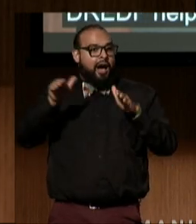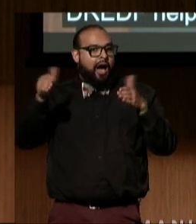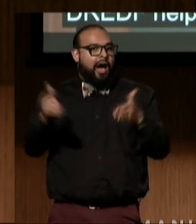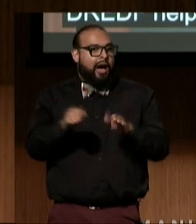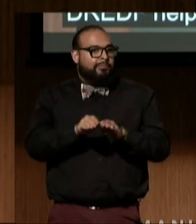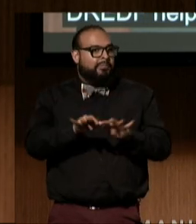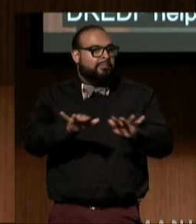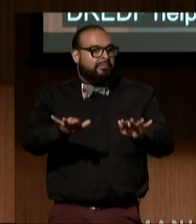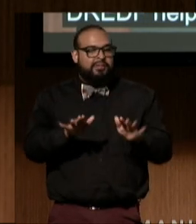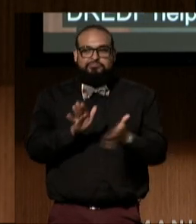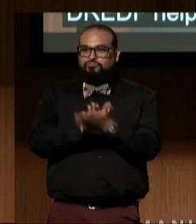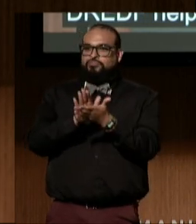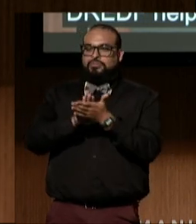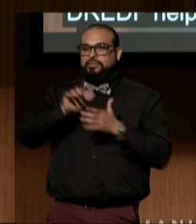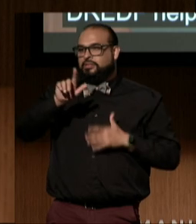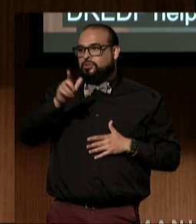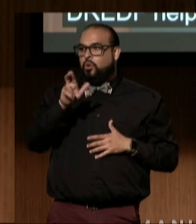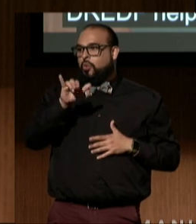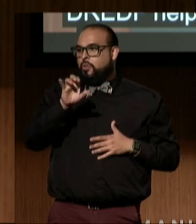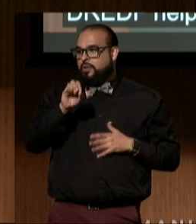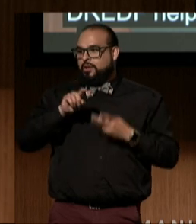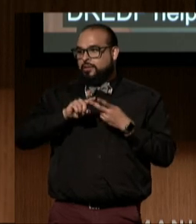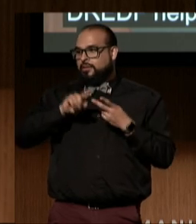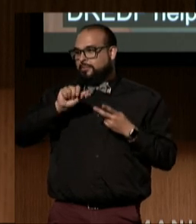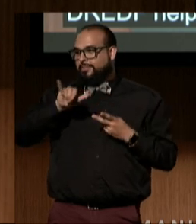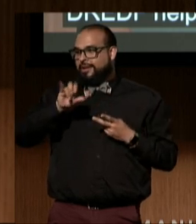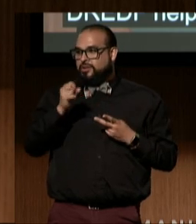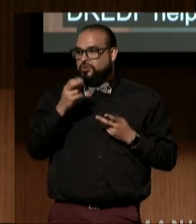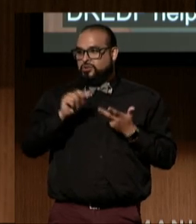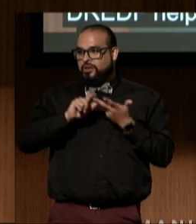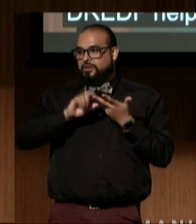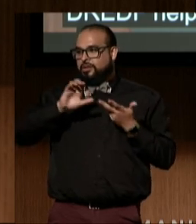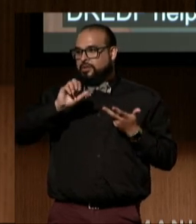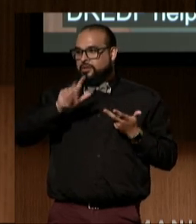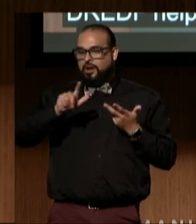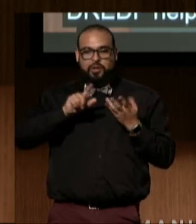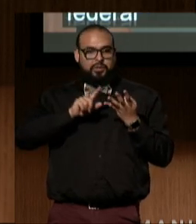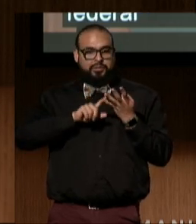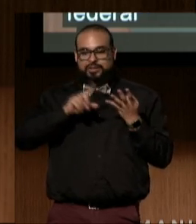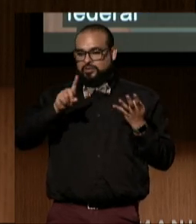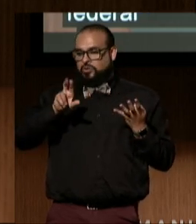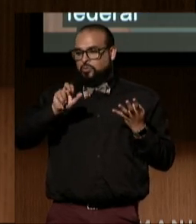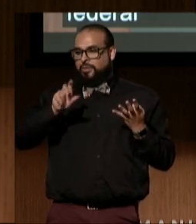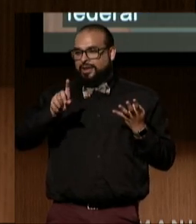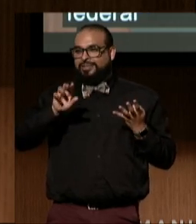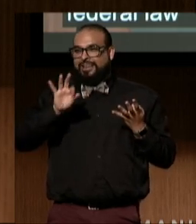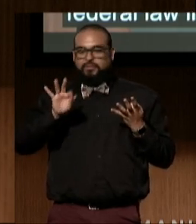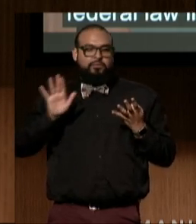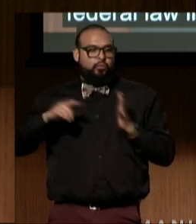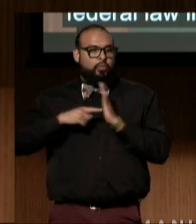Shout out to Lori, Ayesha, Carol Tyson, DREDF's representative in DC, Tina Woods,